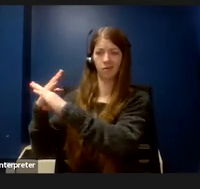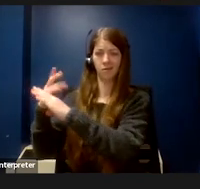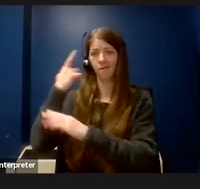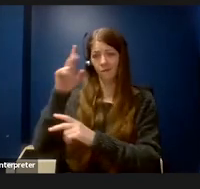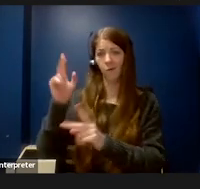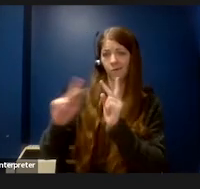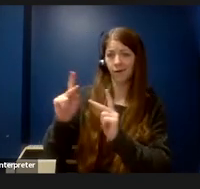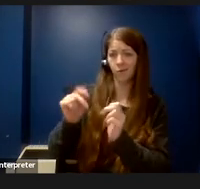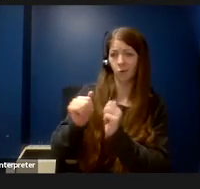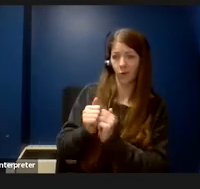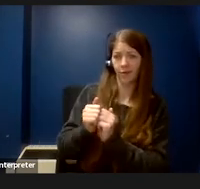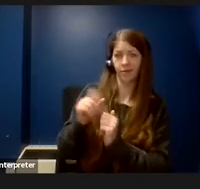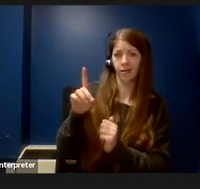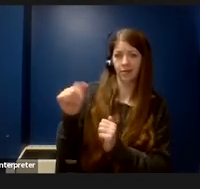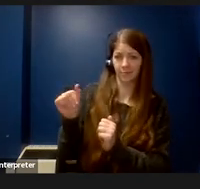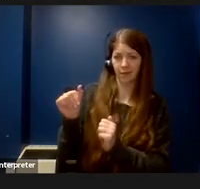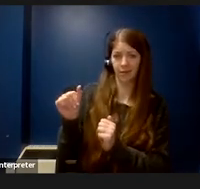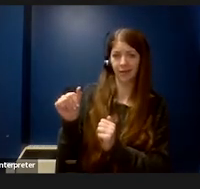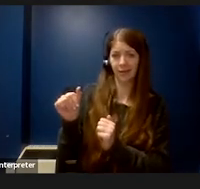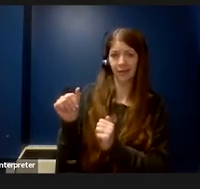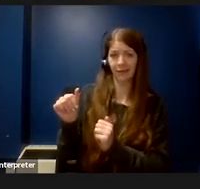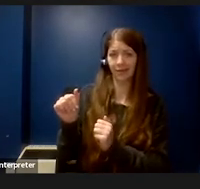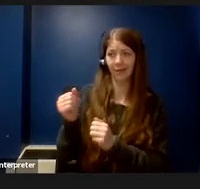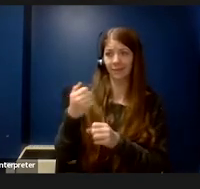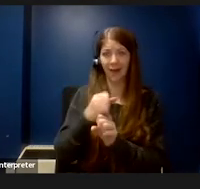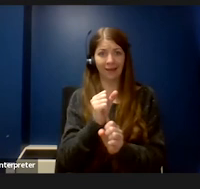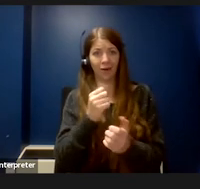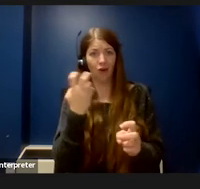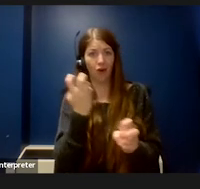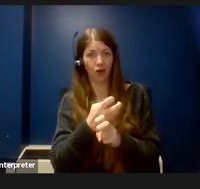from accessing an environment in a STEM field.